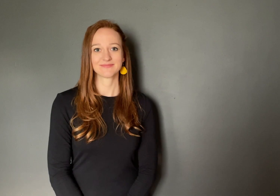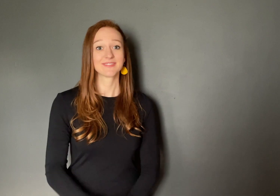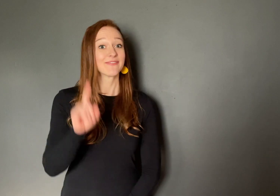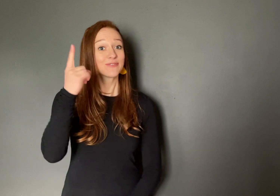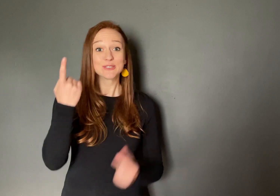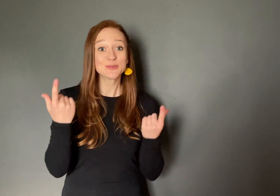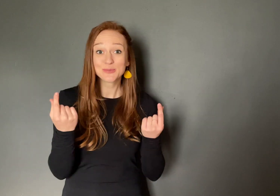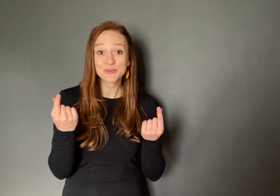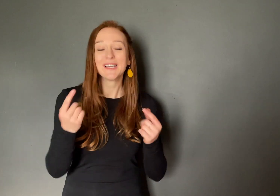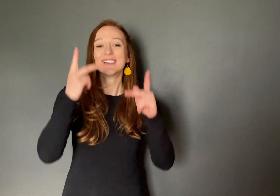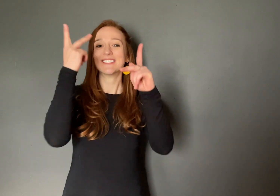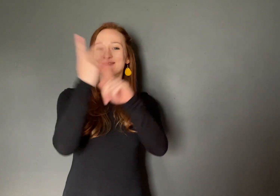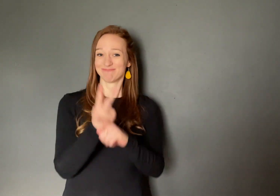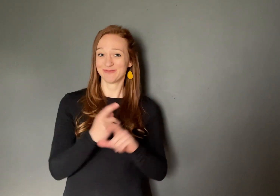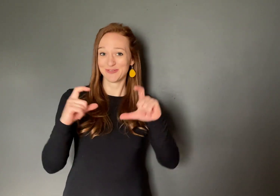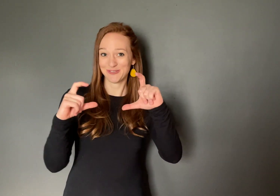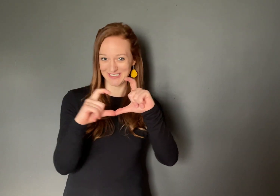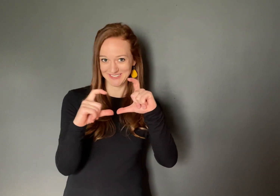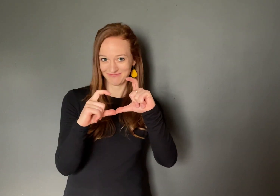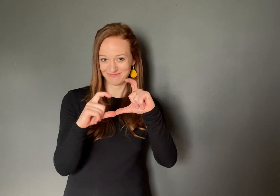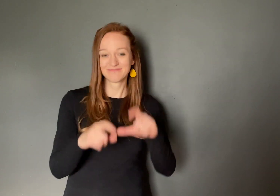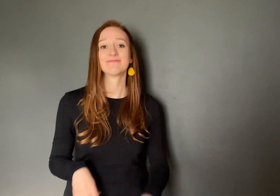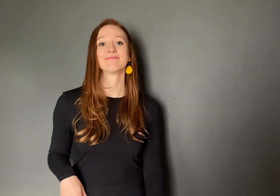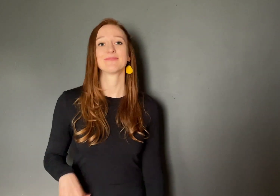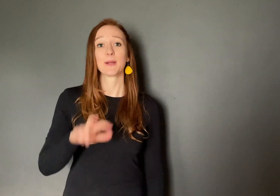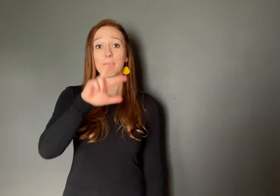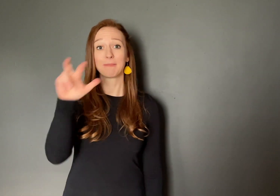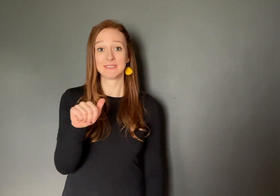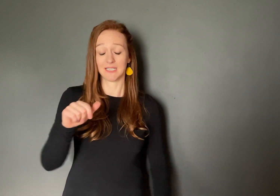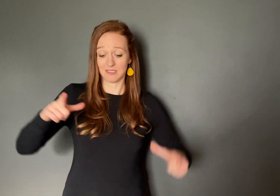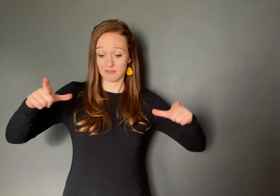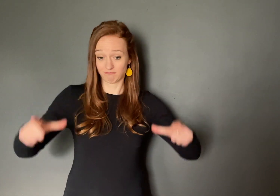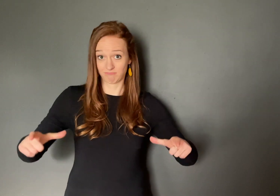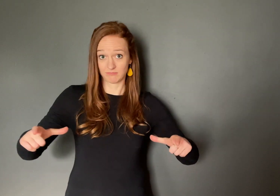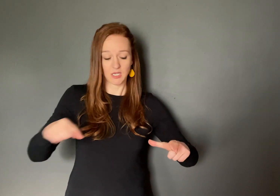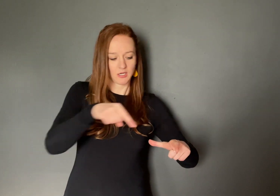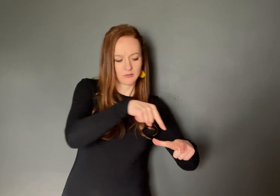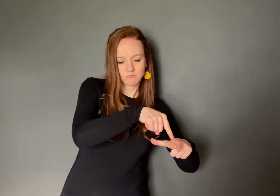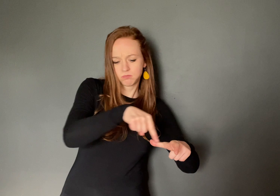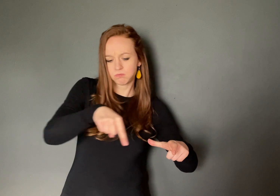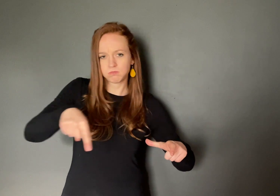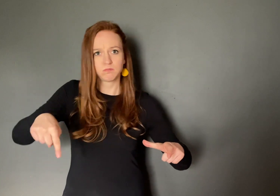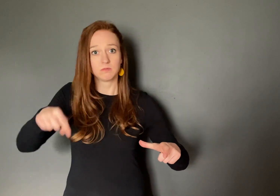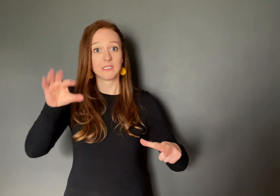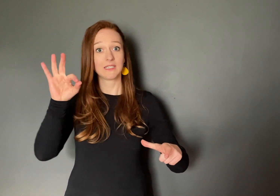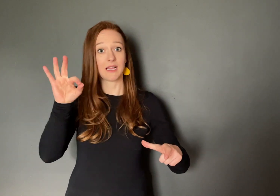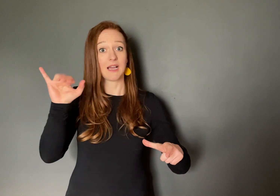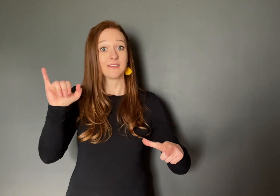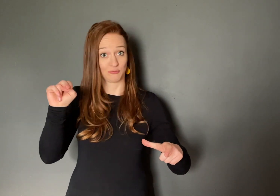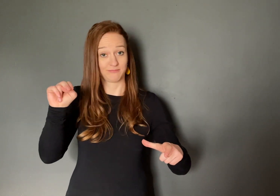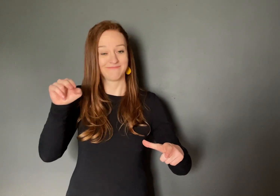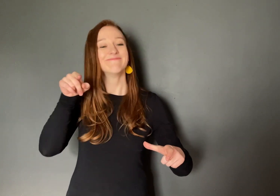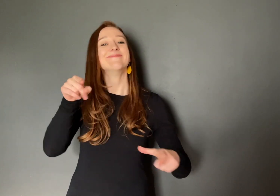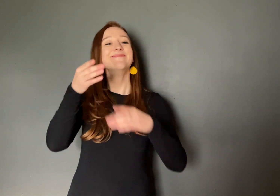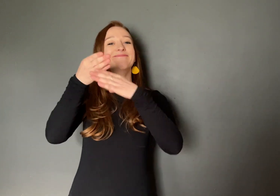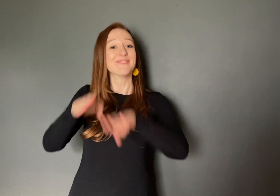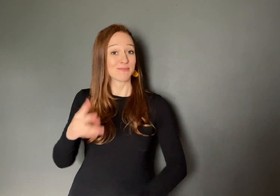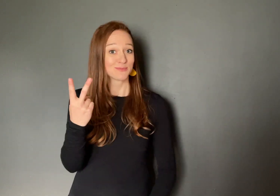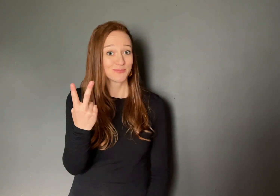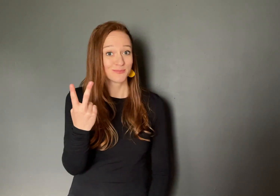First, we will find the radius, which is 9 inches divided by 2,